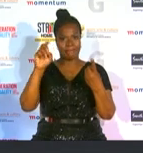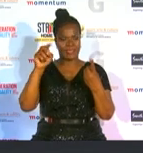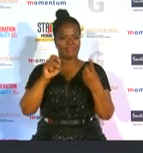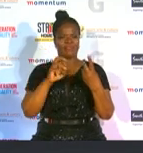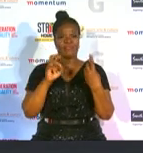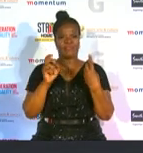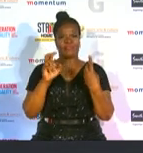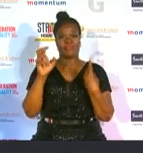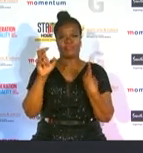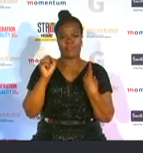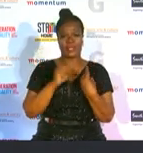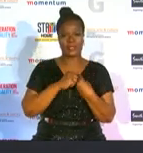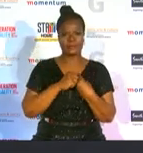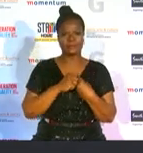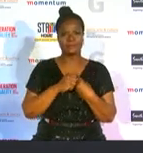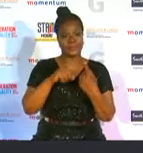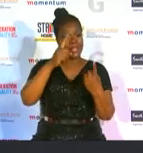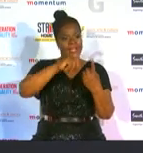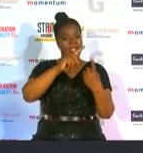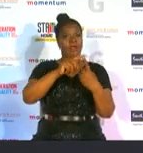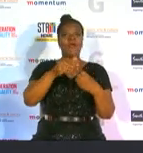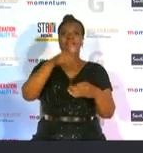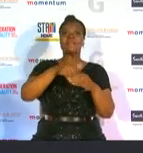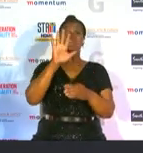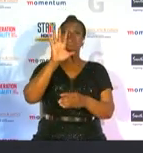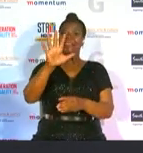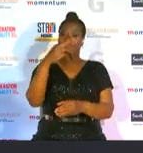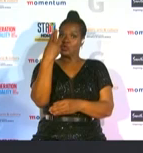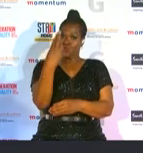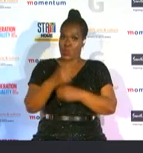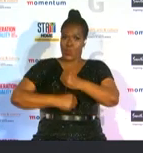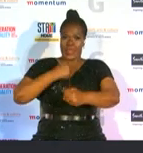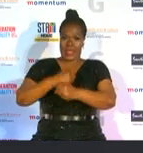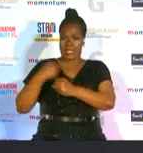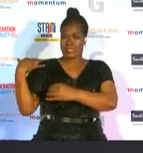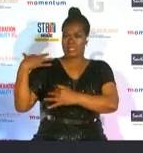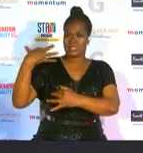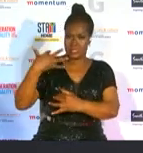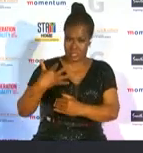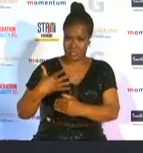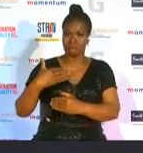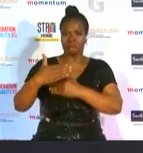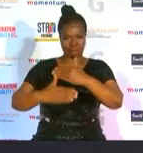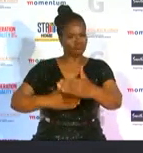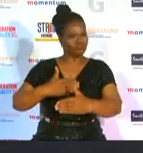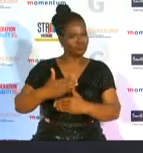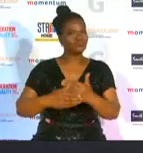smith has been involved in the sport for 52 years she has progressed up the ranks to position of ceo